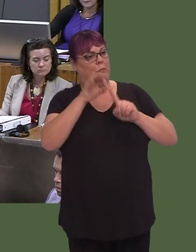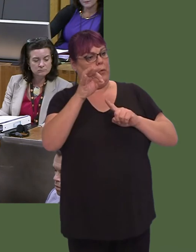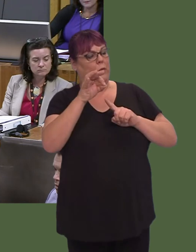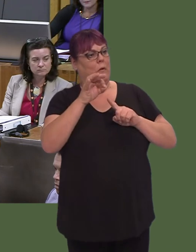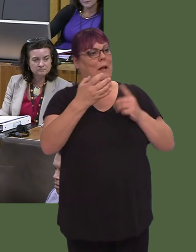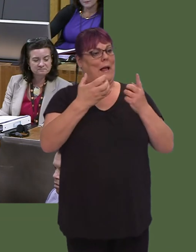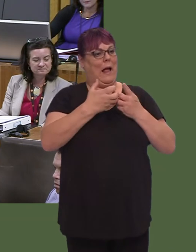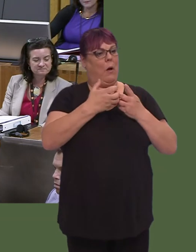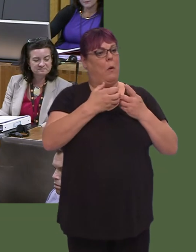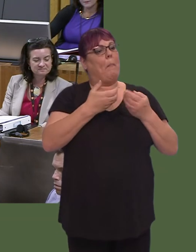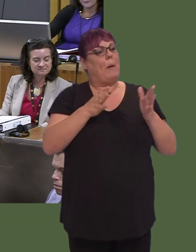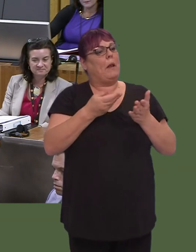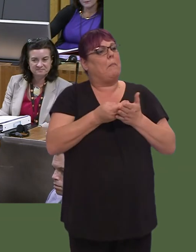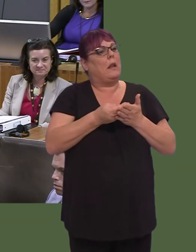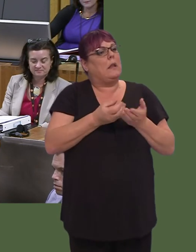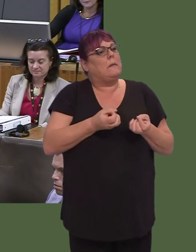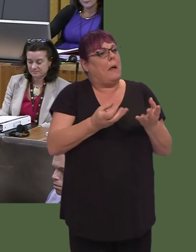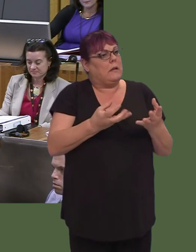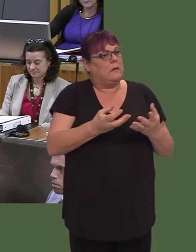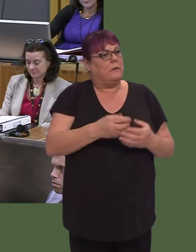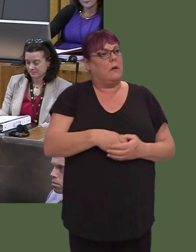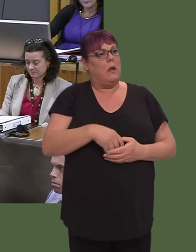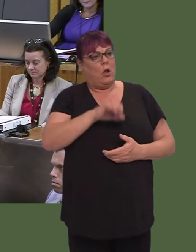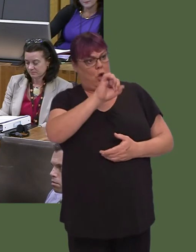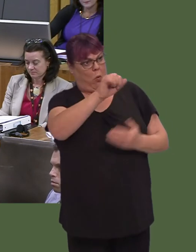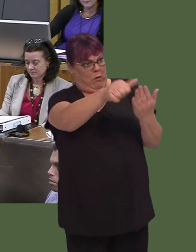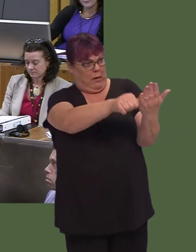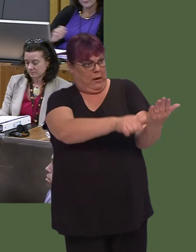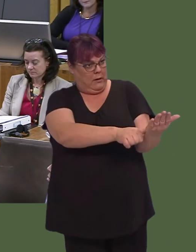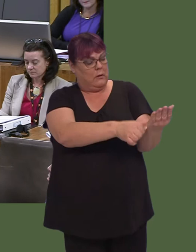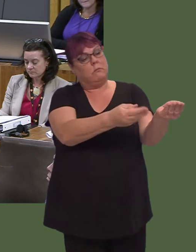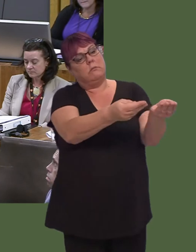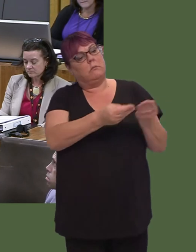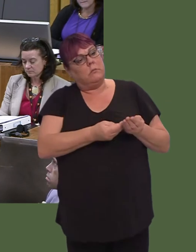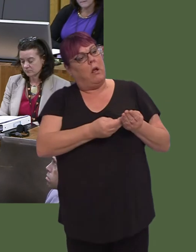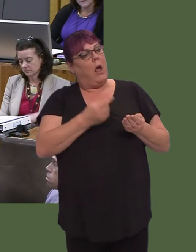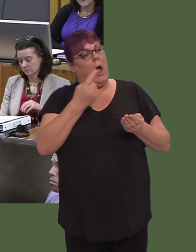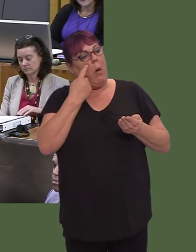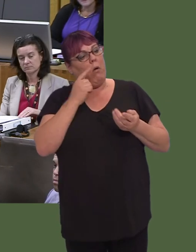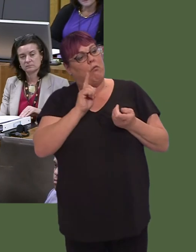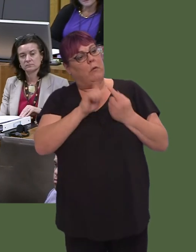I will call on the examples that the Member has used and look to provide her with a detailed answer to her questions.